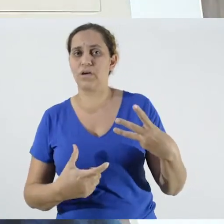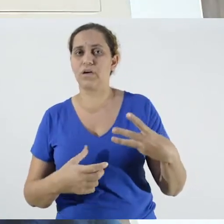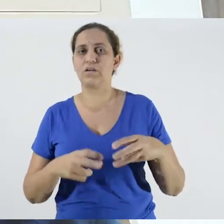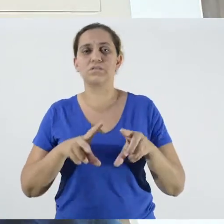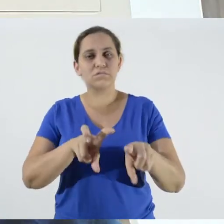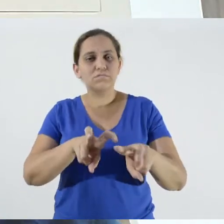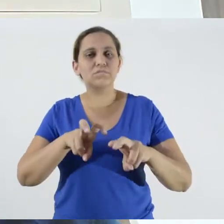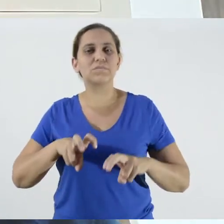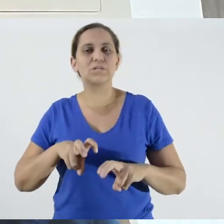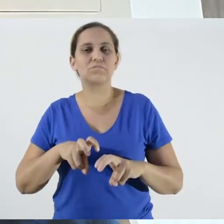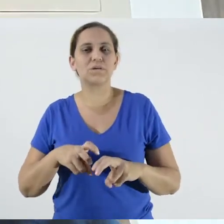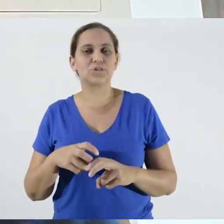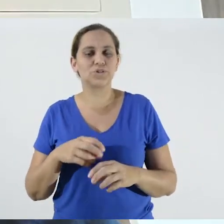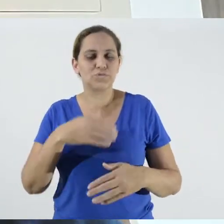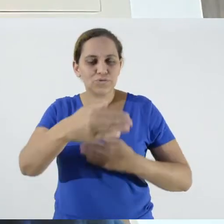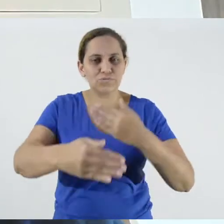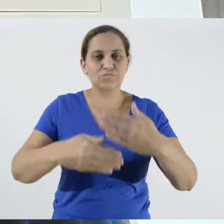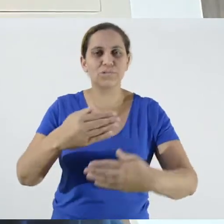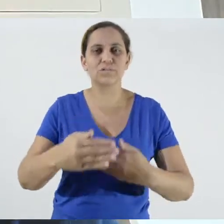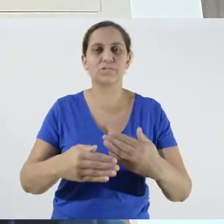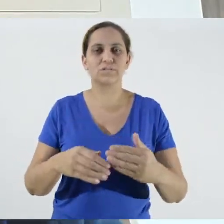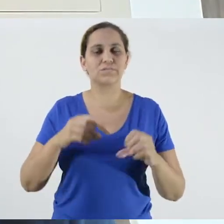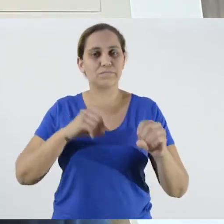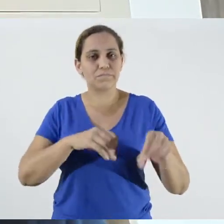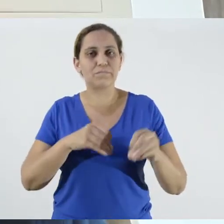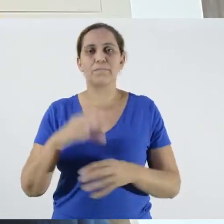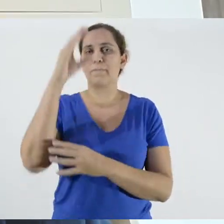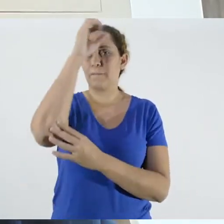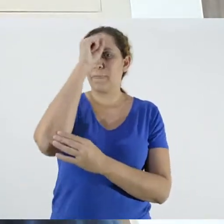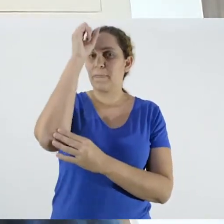teaching-learning process is a teaching and learning process